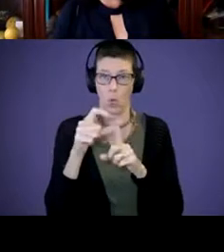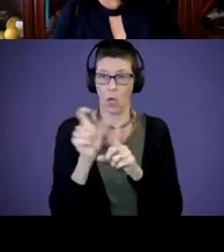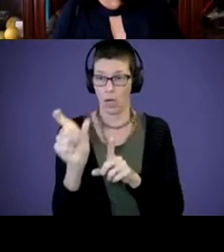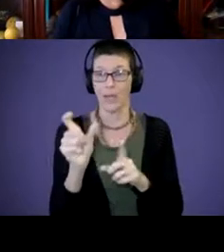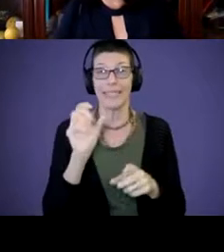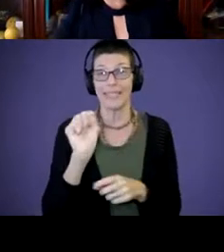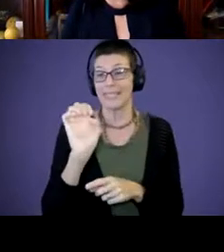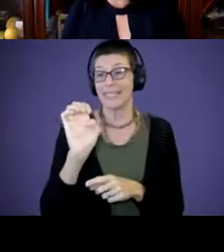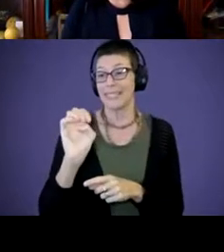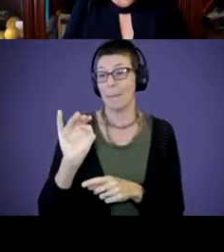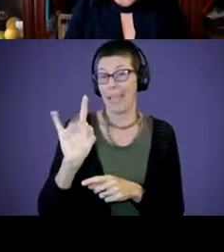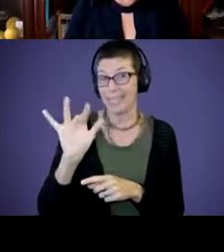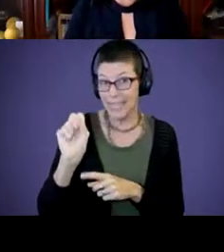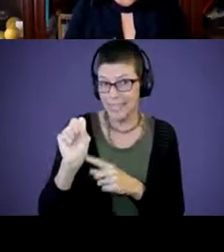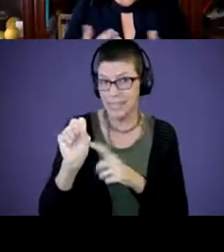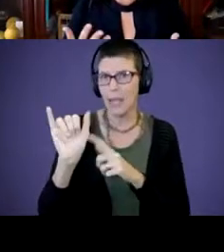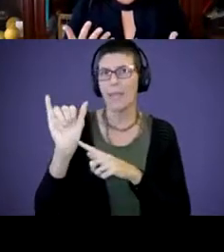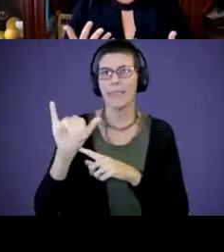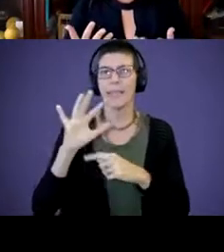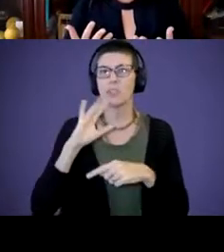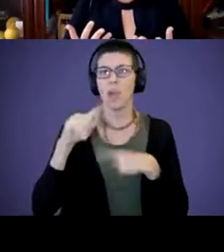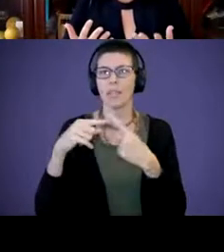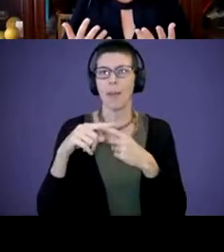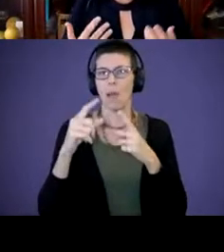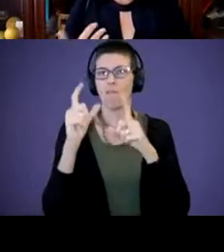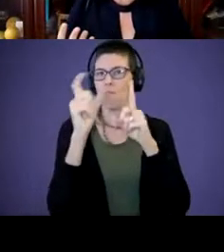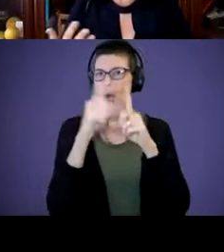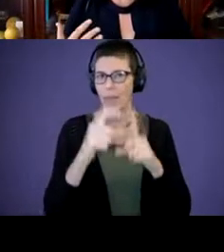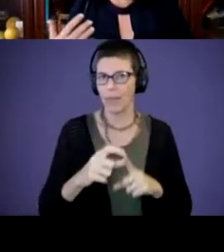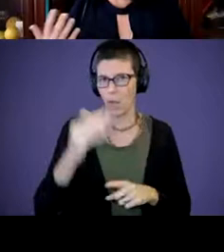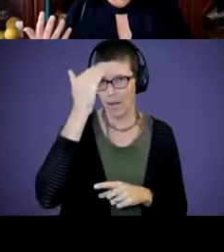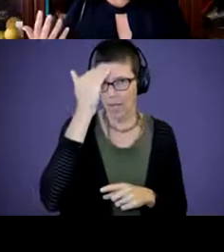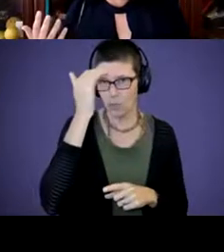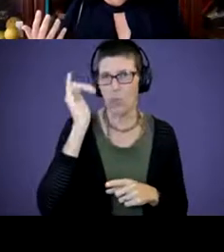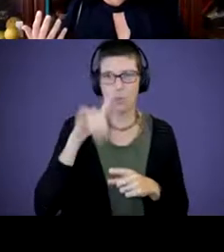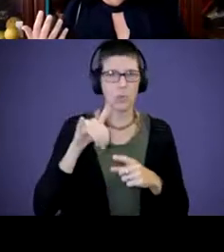that is referring to vocabulary knowledge. So, it's the basis of all language development.